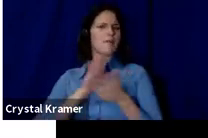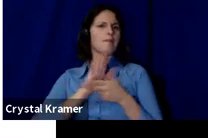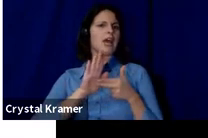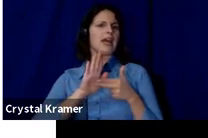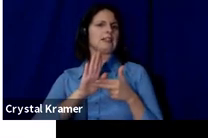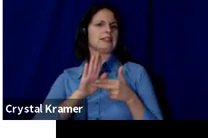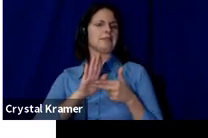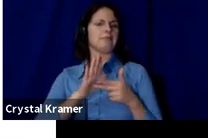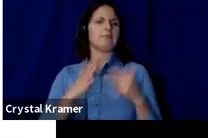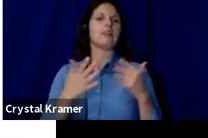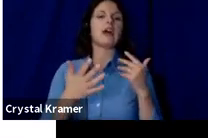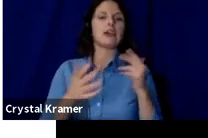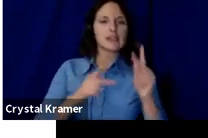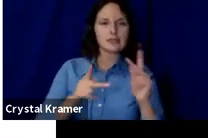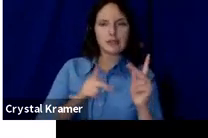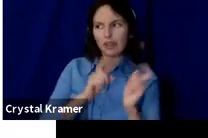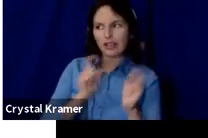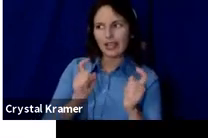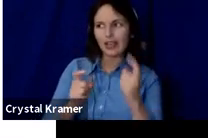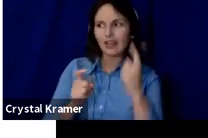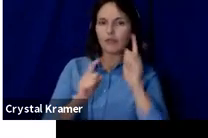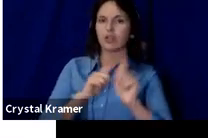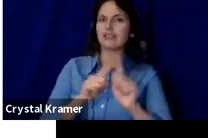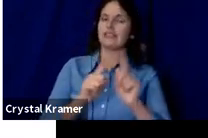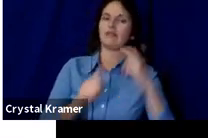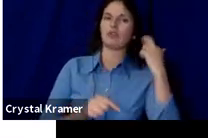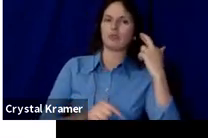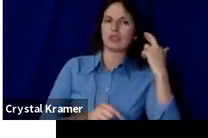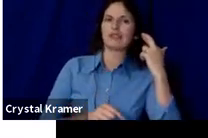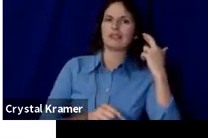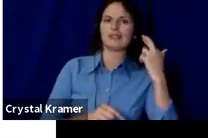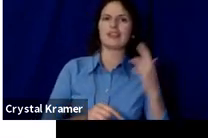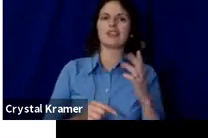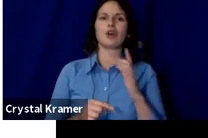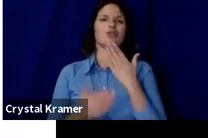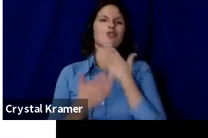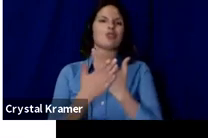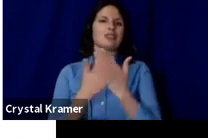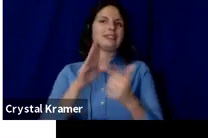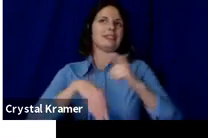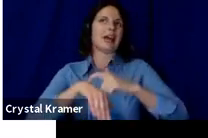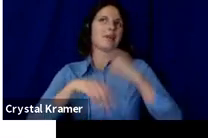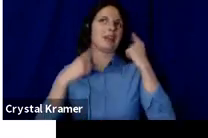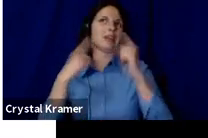This is a great way to think about the distinction between fans and your target audience.